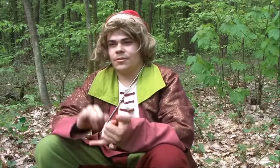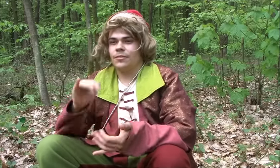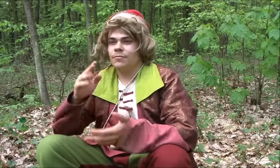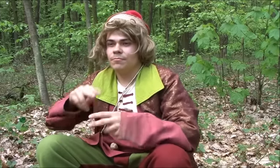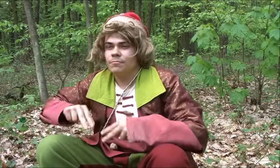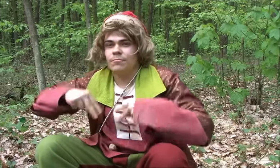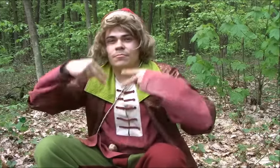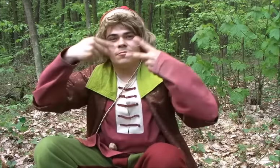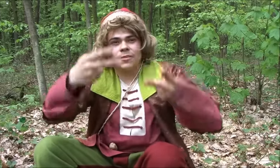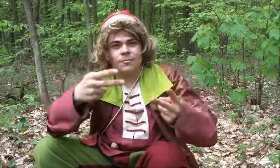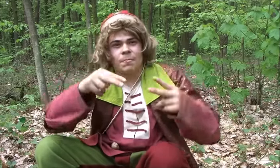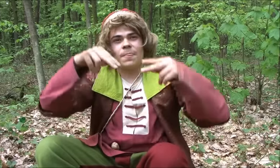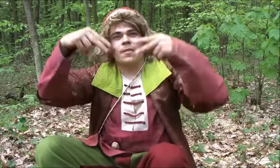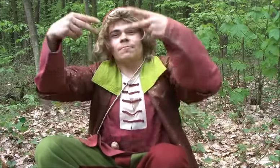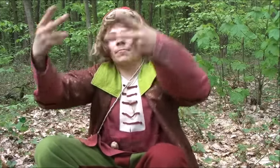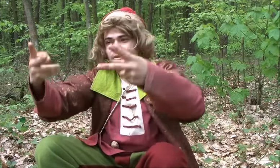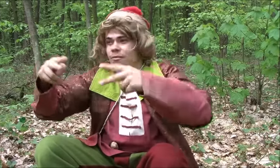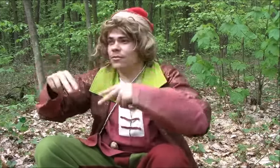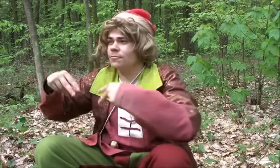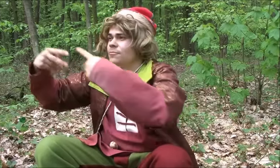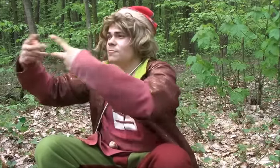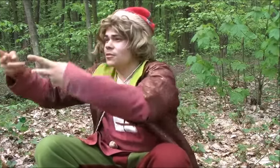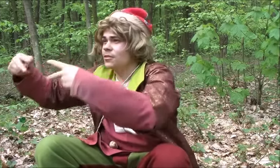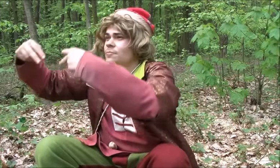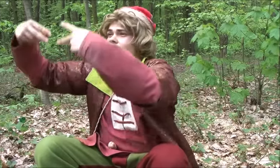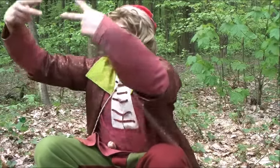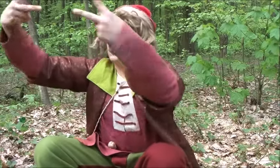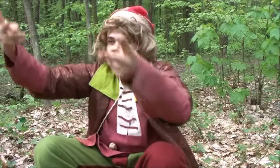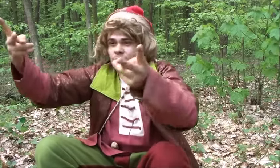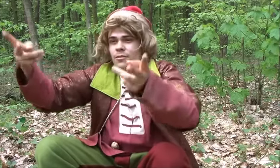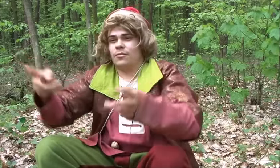and pass it on to future generations.